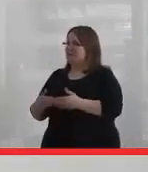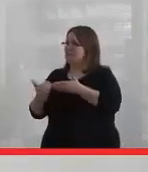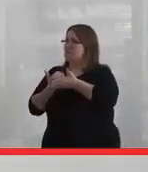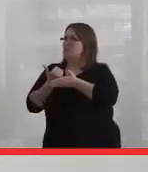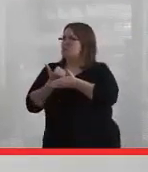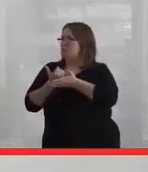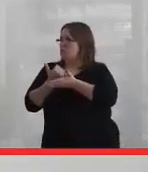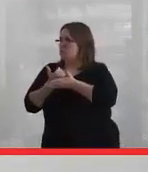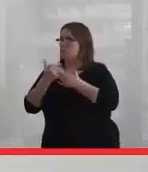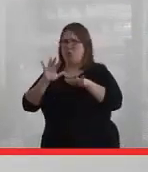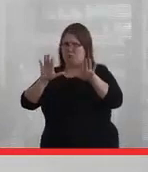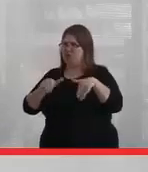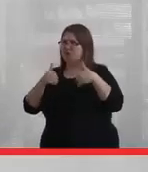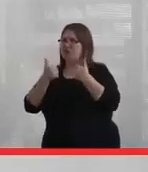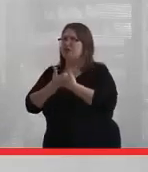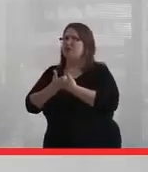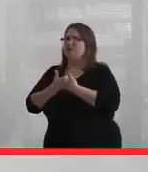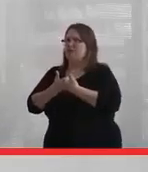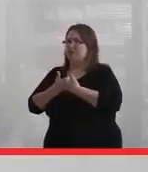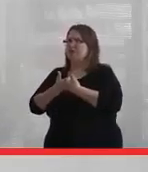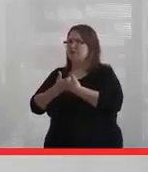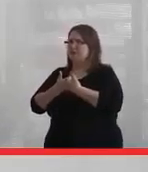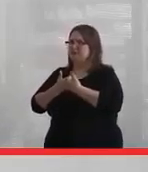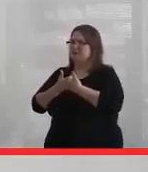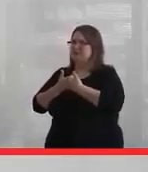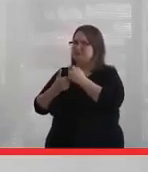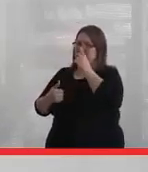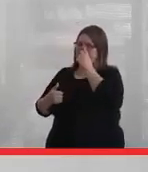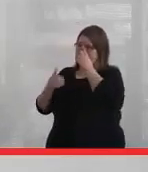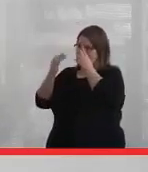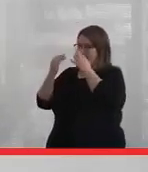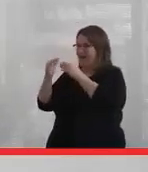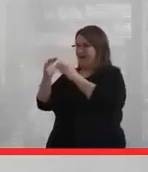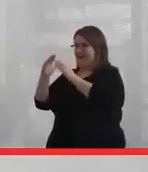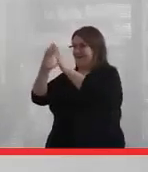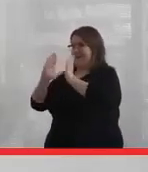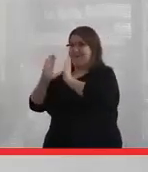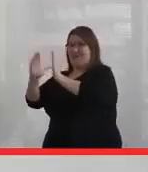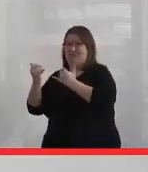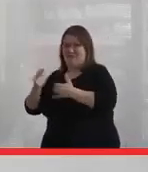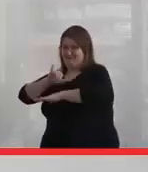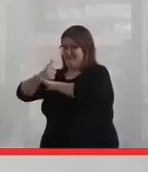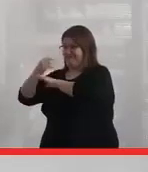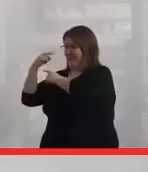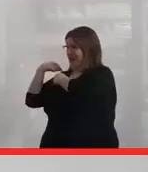It's very challenging because the way the longhouse exists right now has existed this way